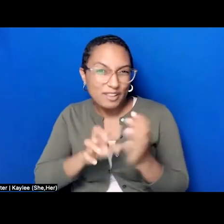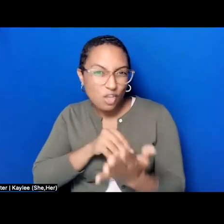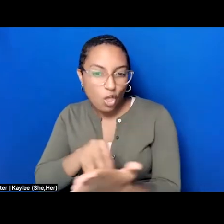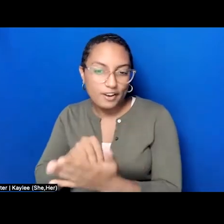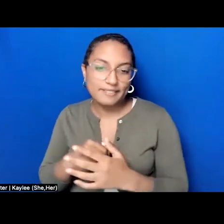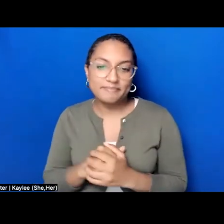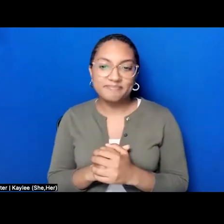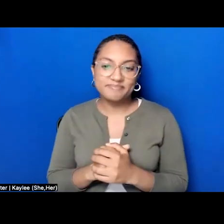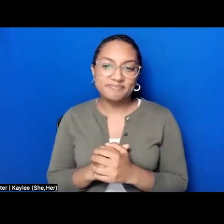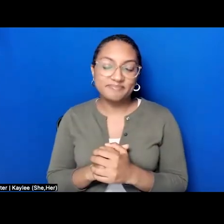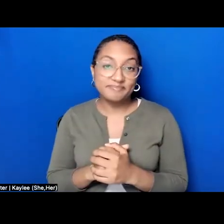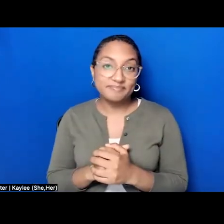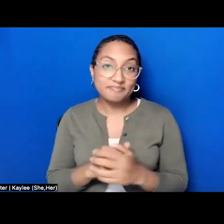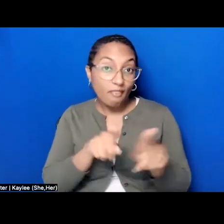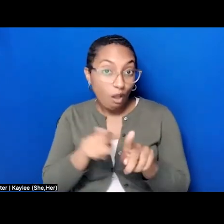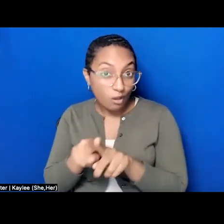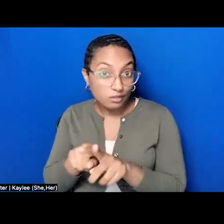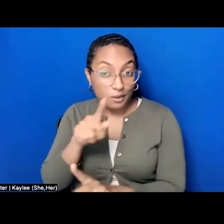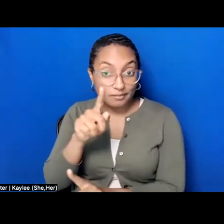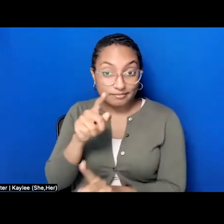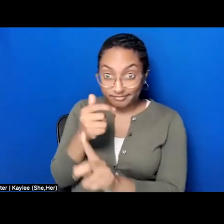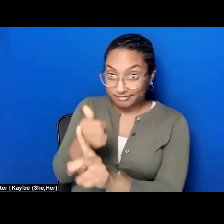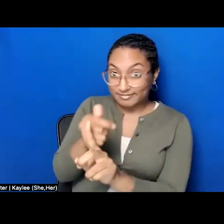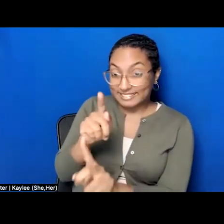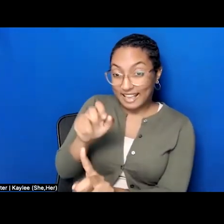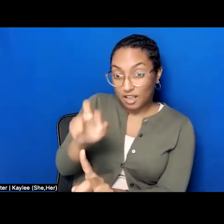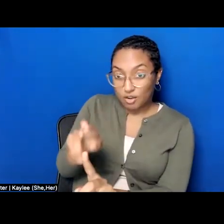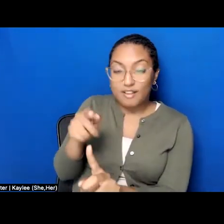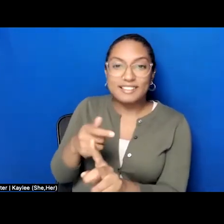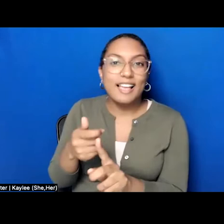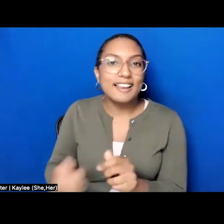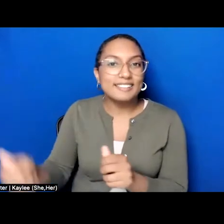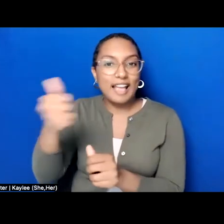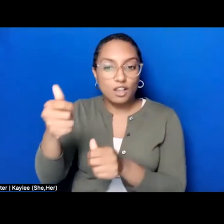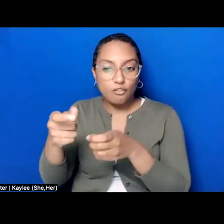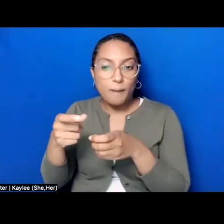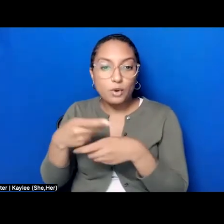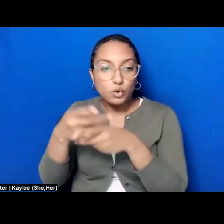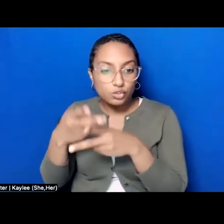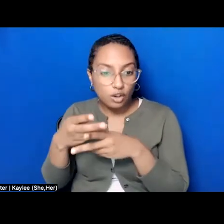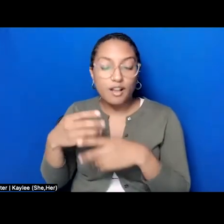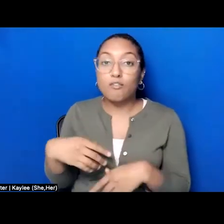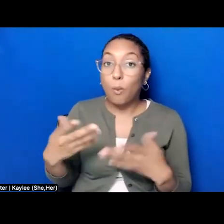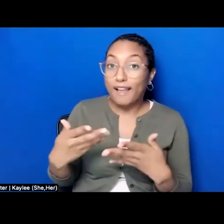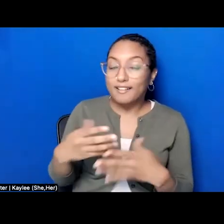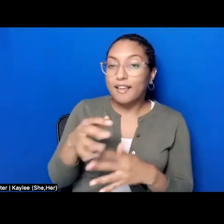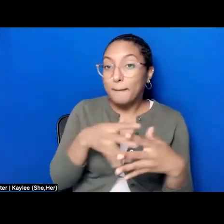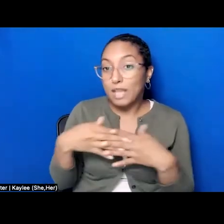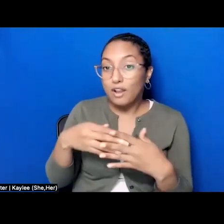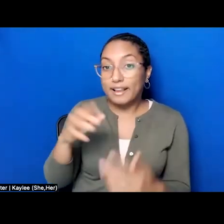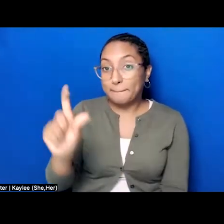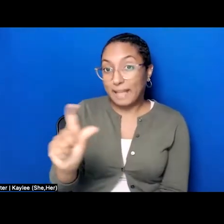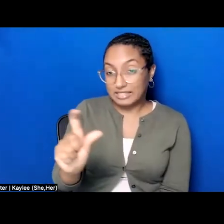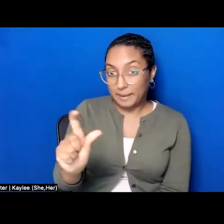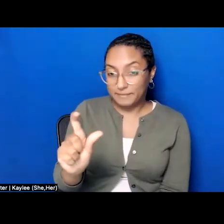In addition, Zaheer is an executive producer of "American Muslims: A History Revealed," a film